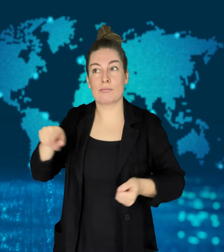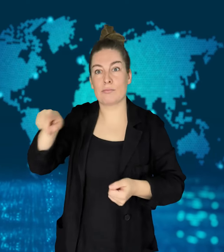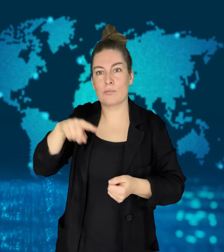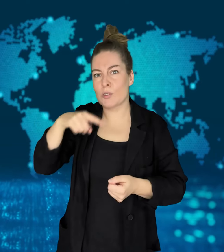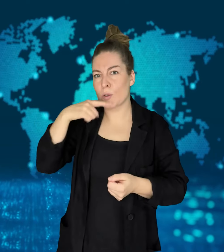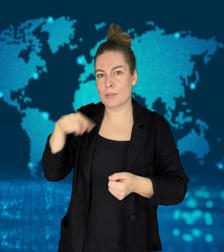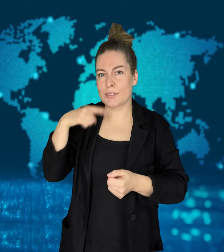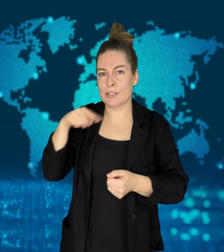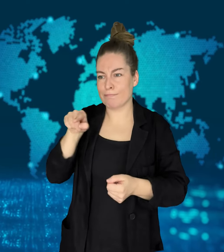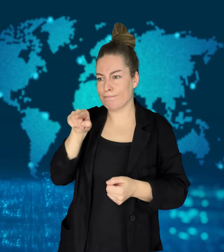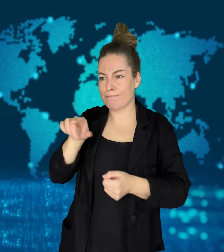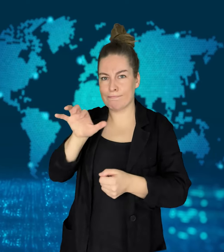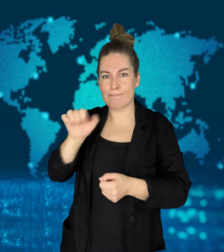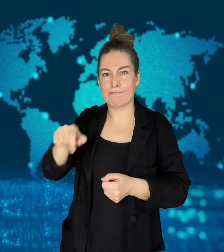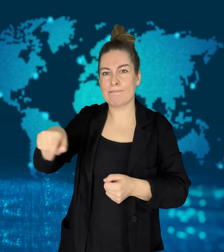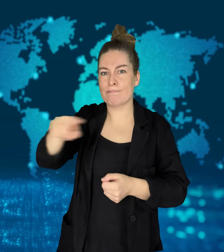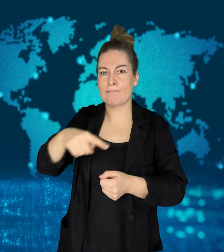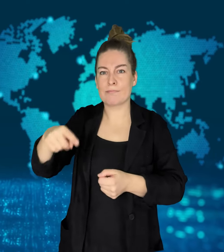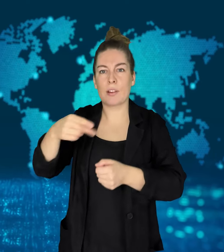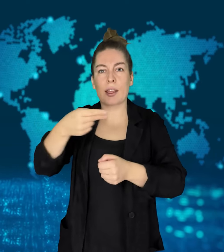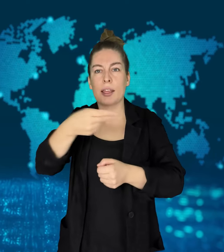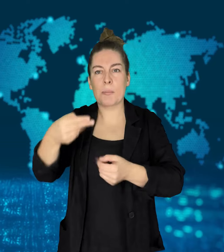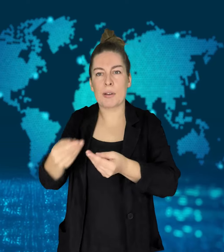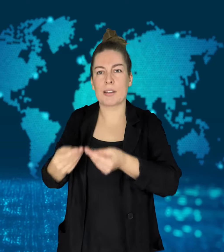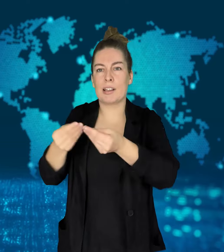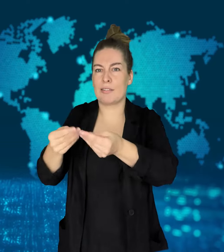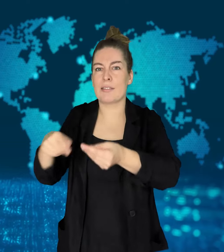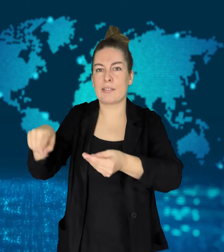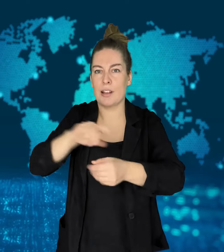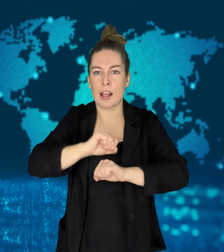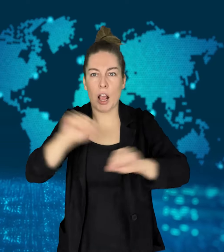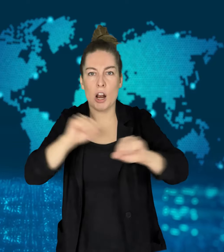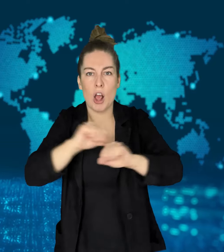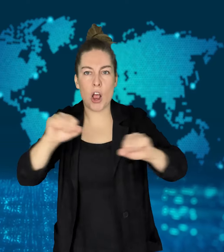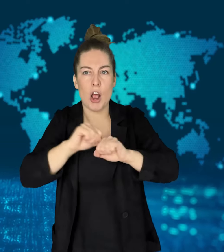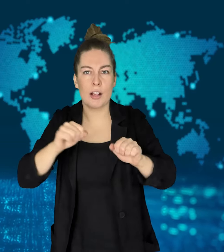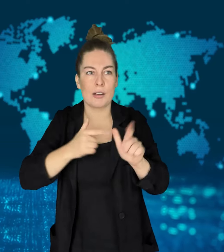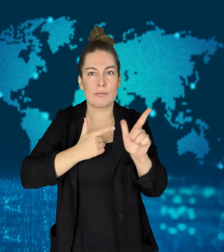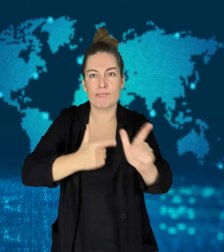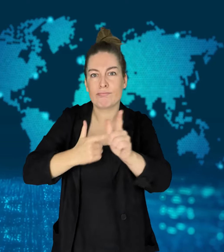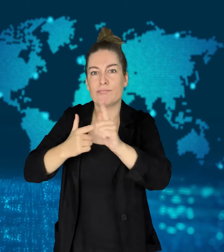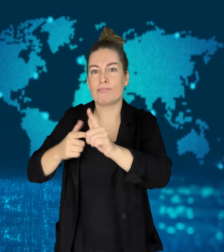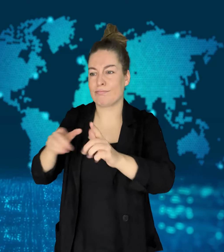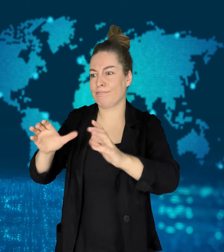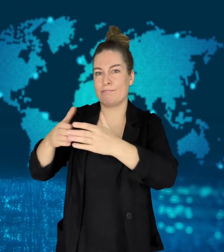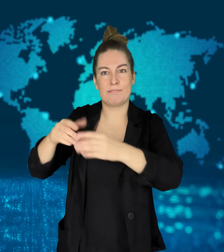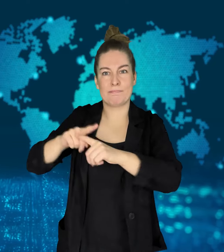Russia has called the group a terrorist organization.